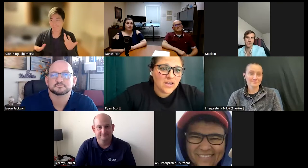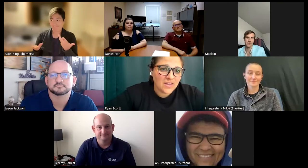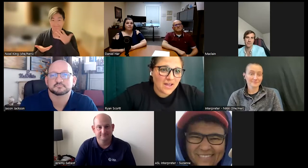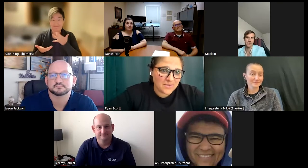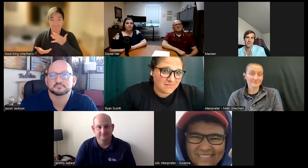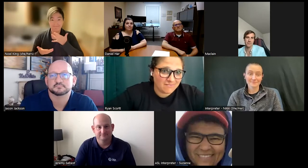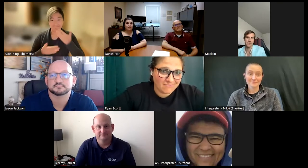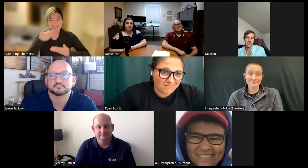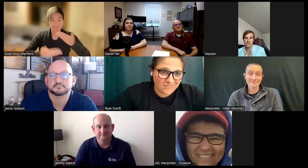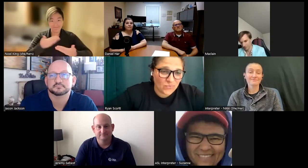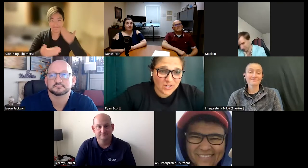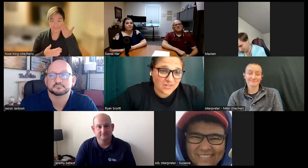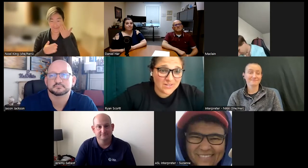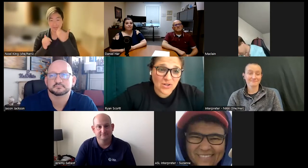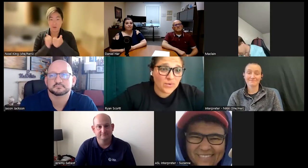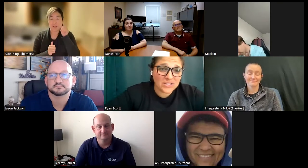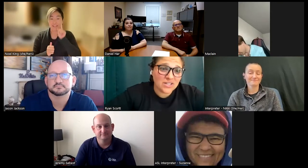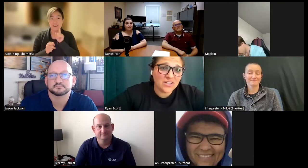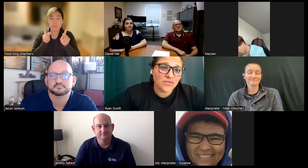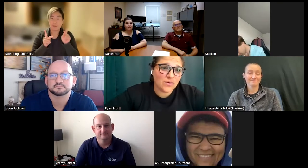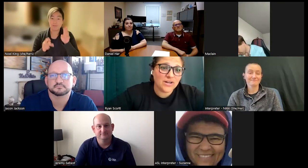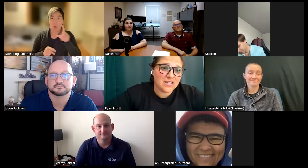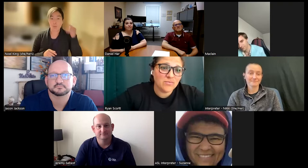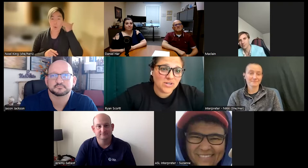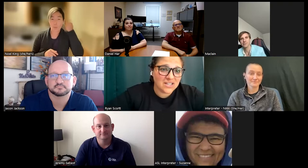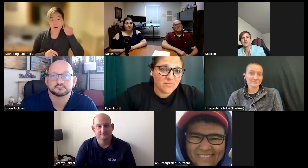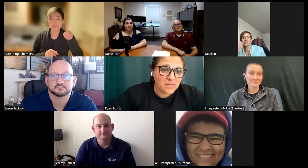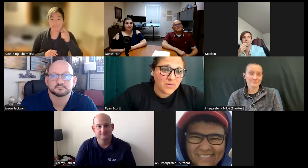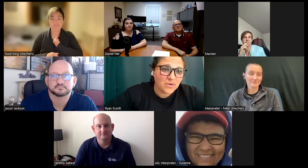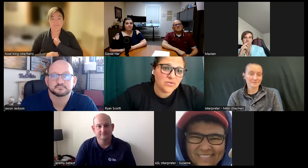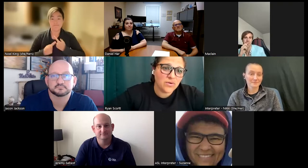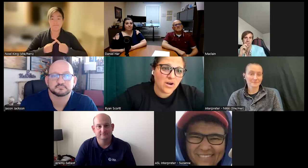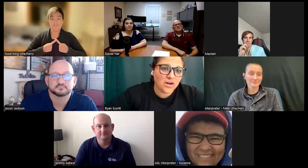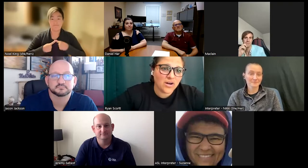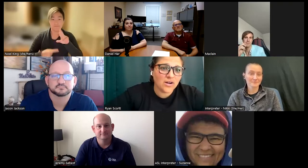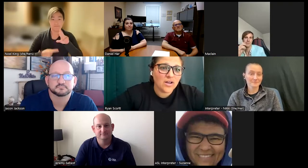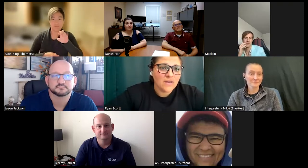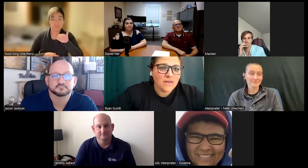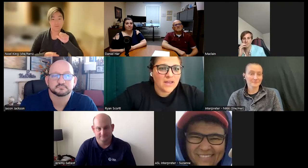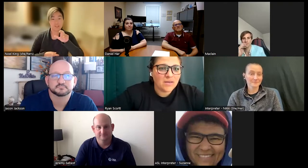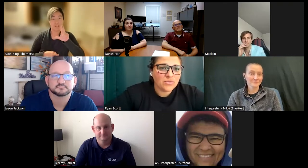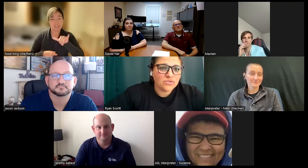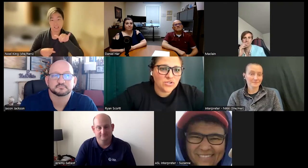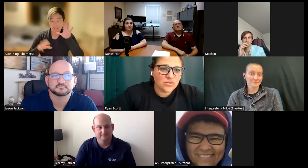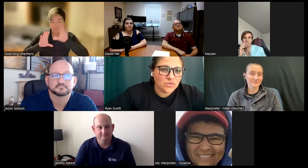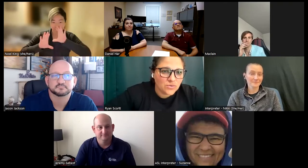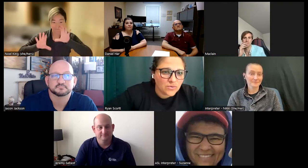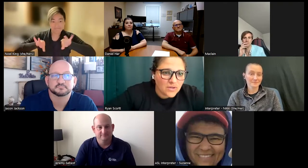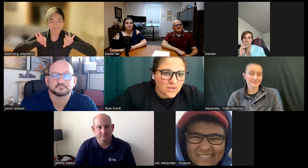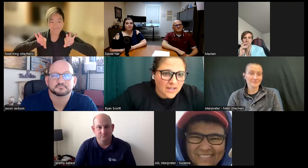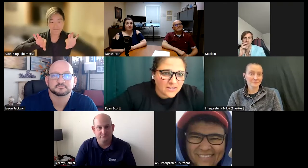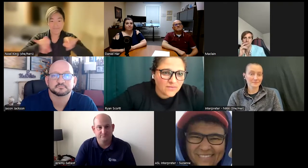I mean we're always looking for getting more deaf people who are able to kind of